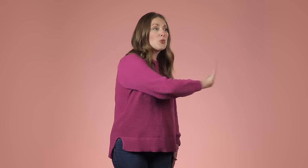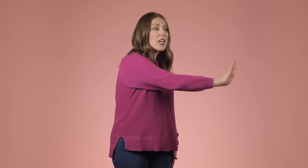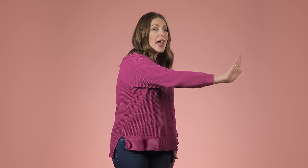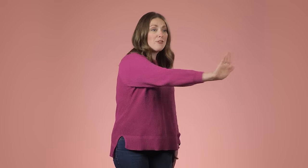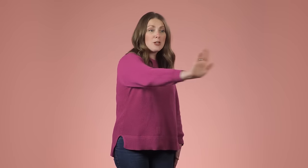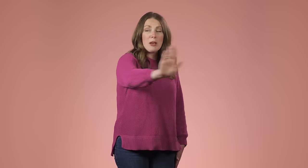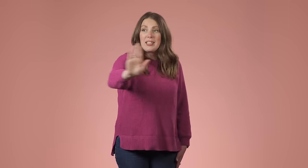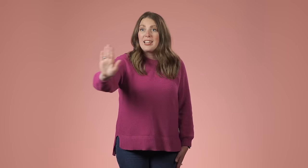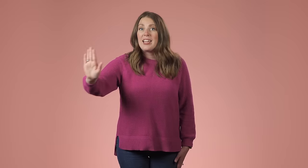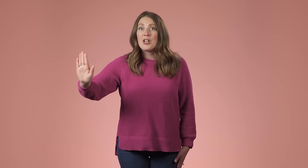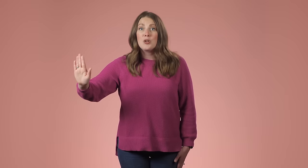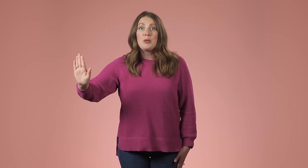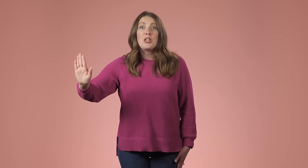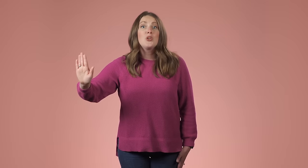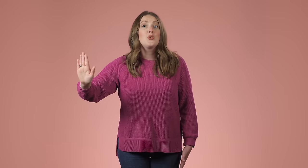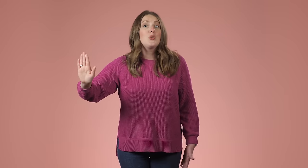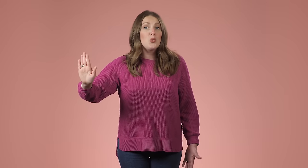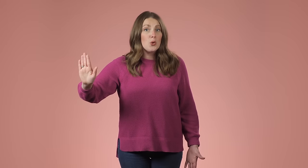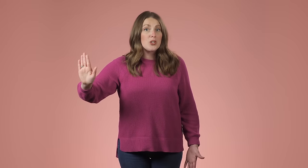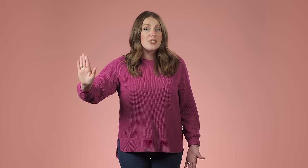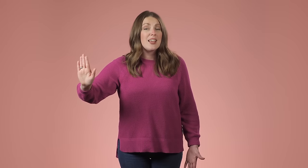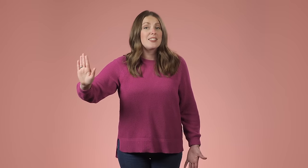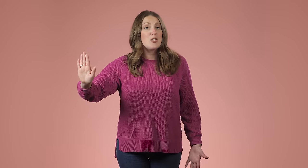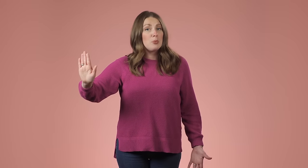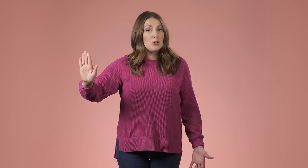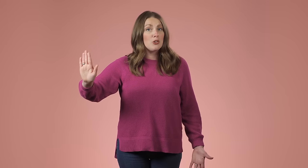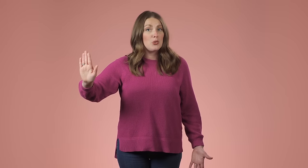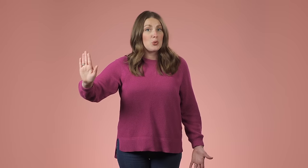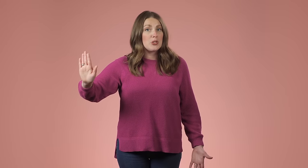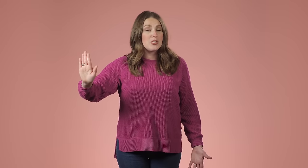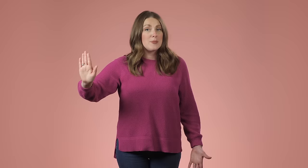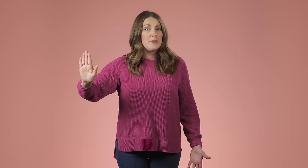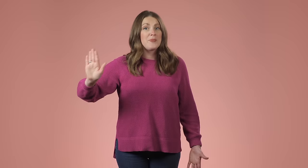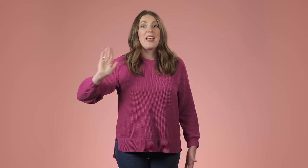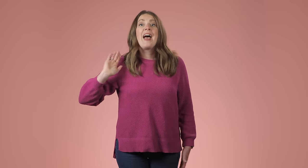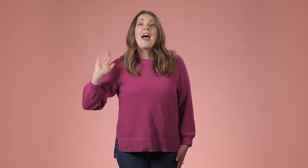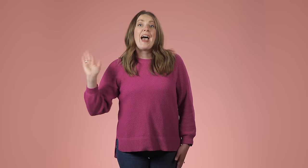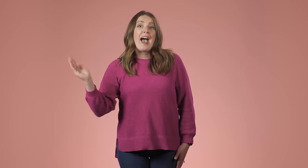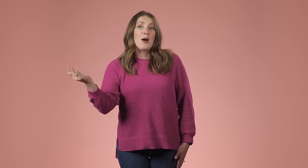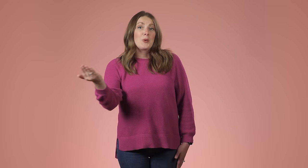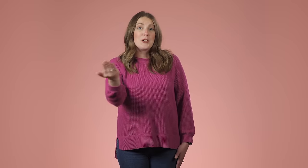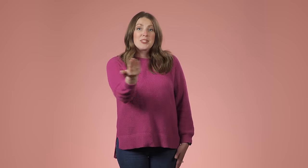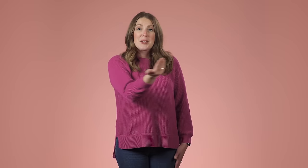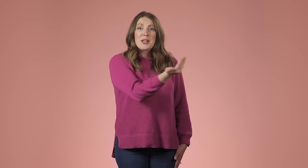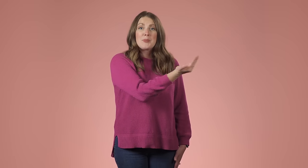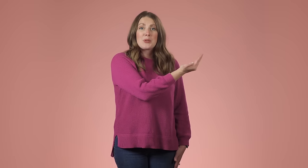happy', your hands are flat and they're on your chest moving up 'happy.'